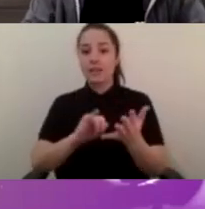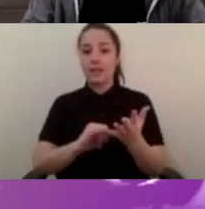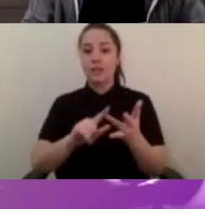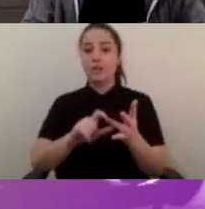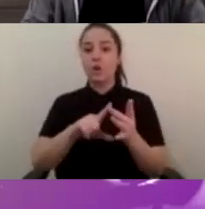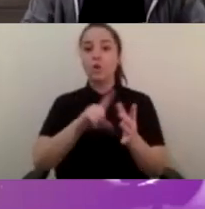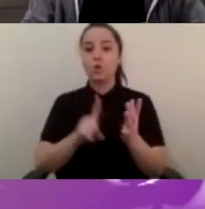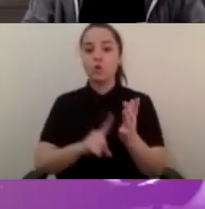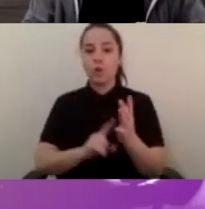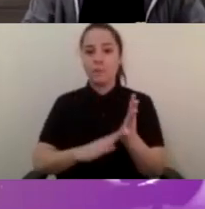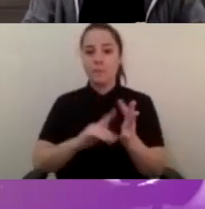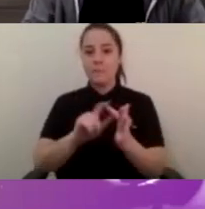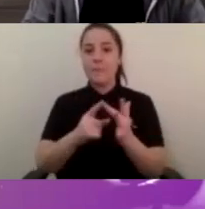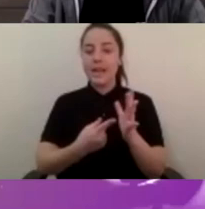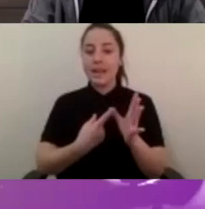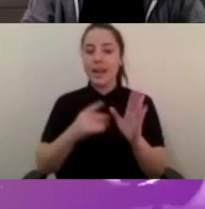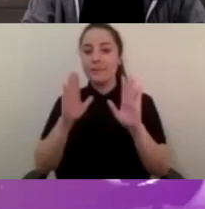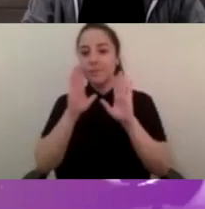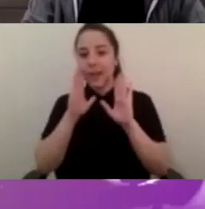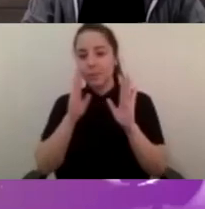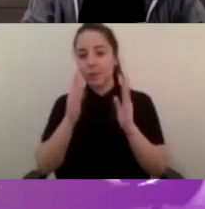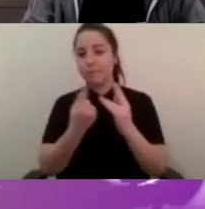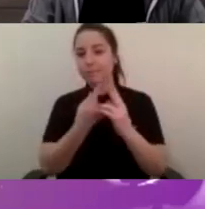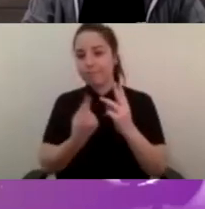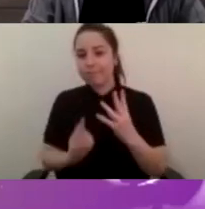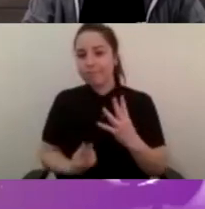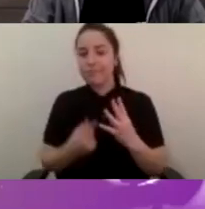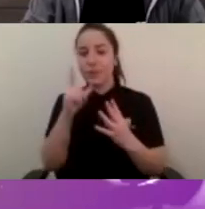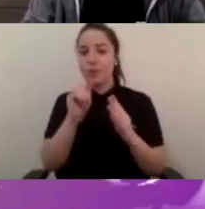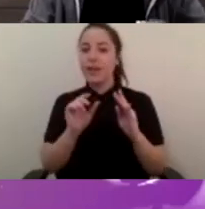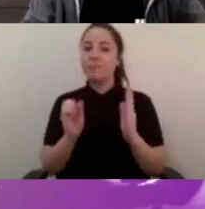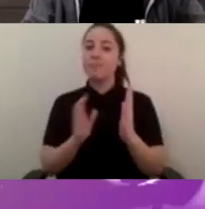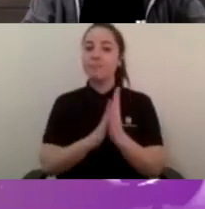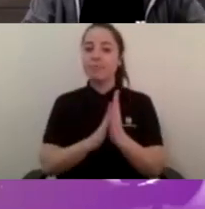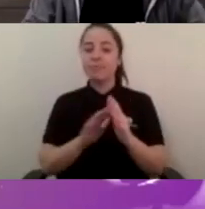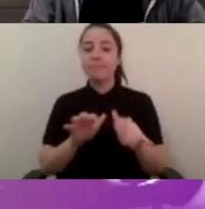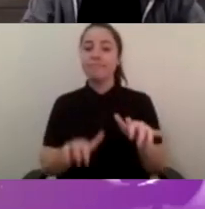our various social media um uh flavours over on the side here on the